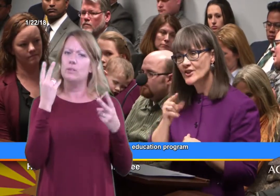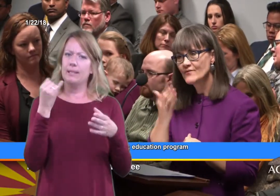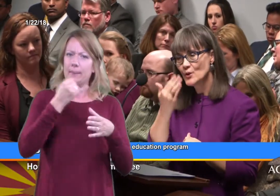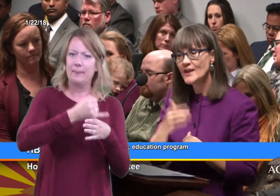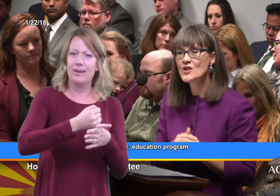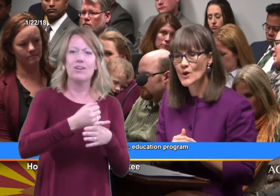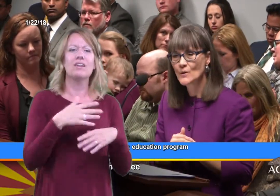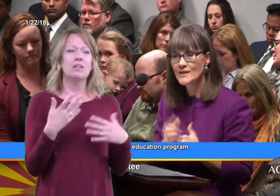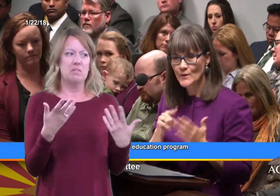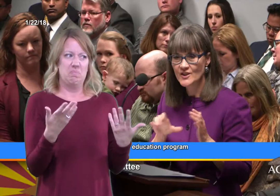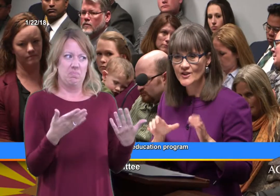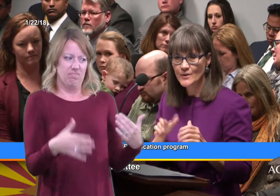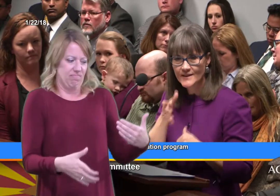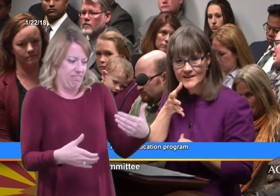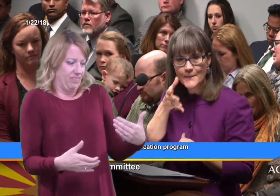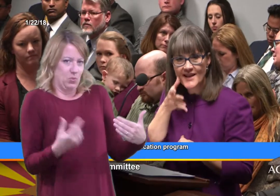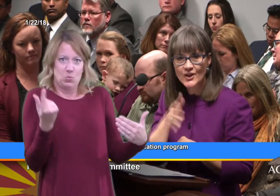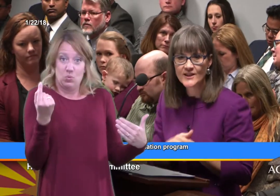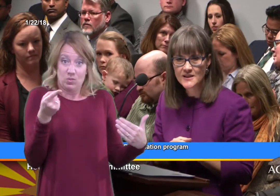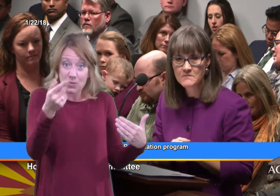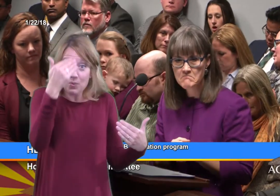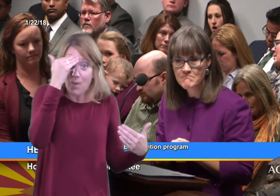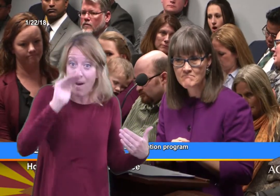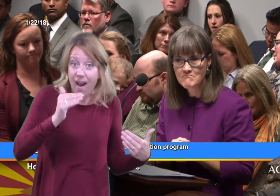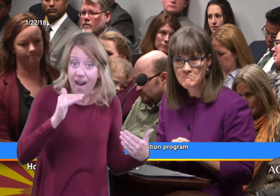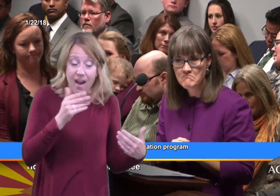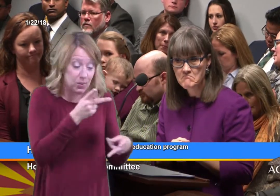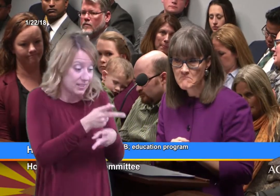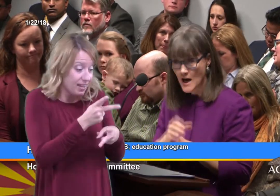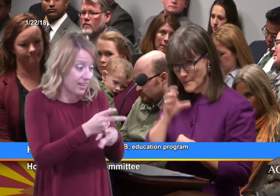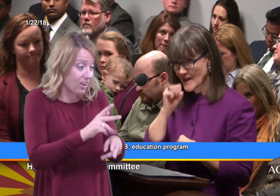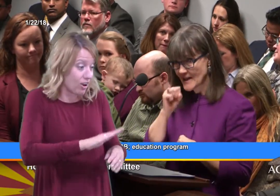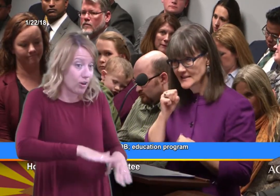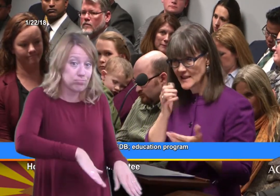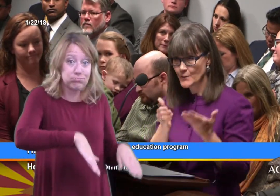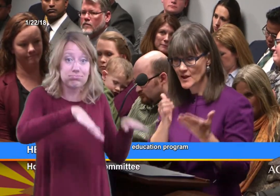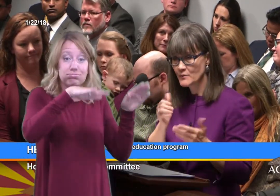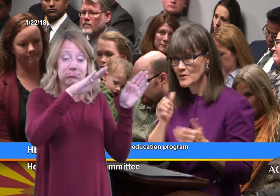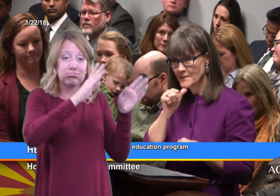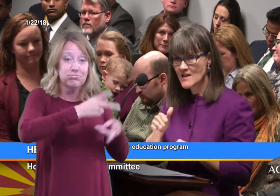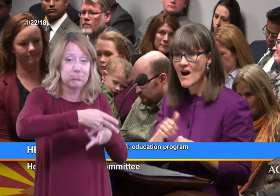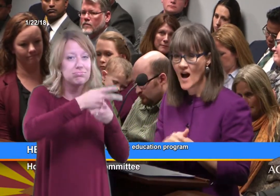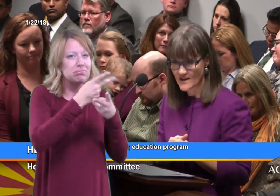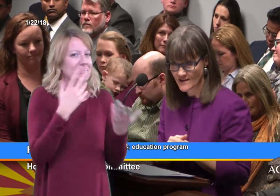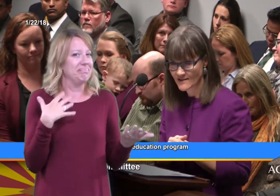Would you had known what to do as a parent? I'm guessing probably not,